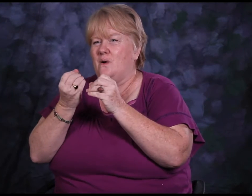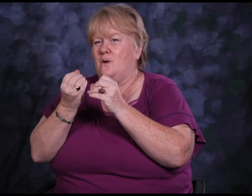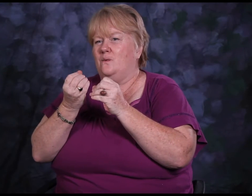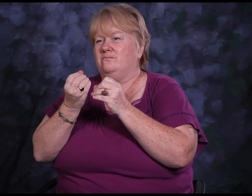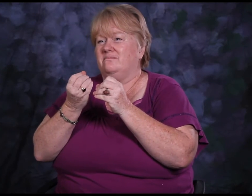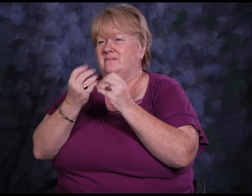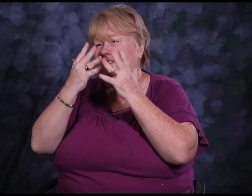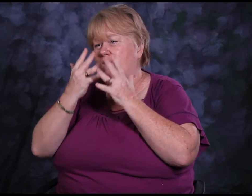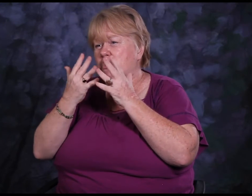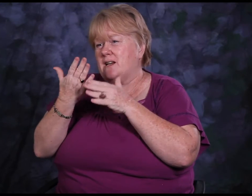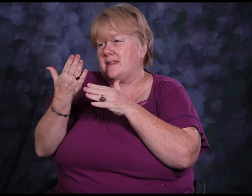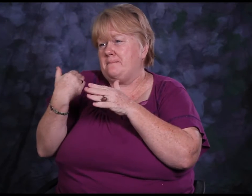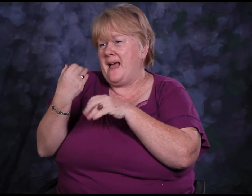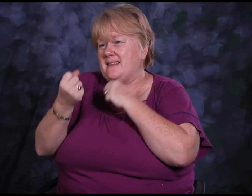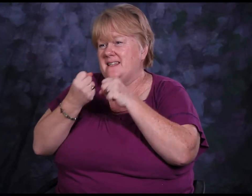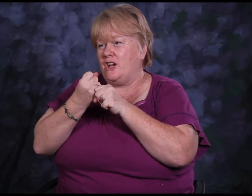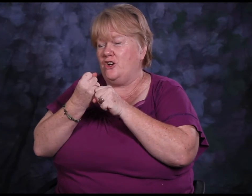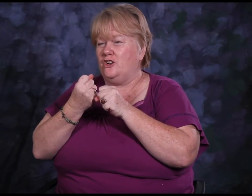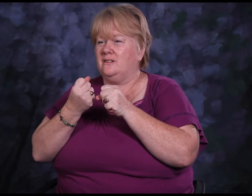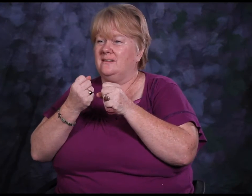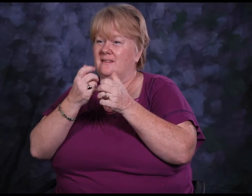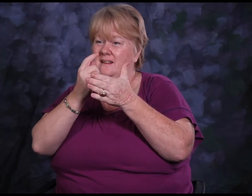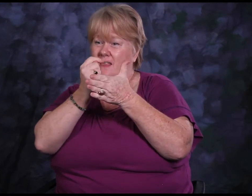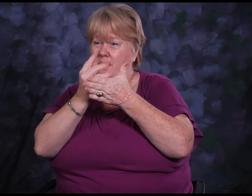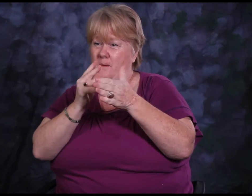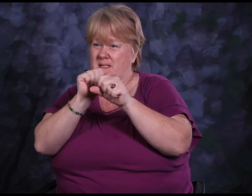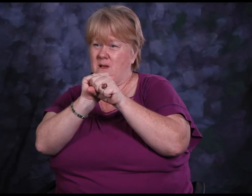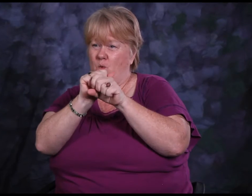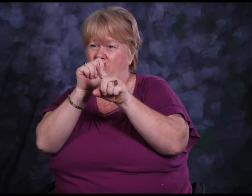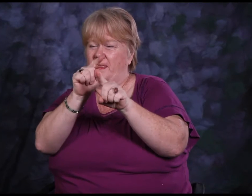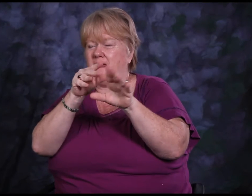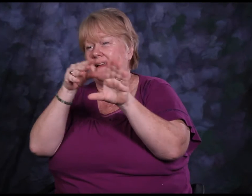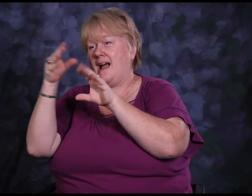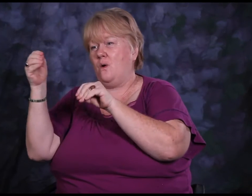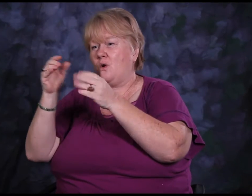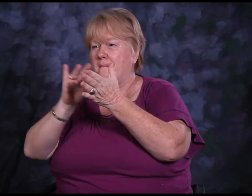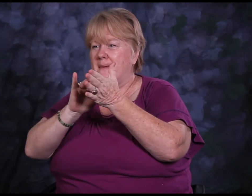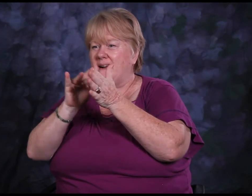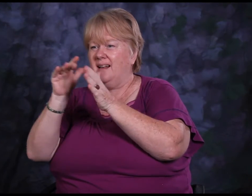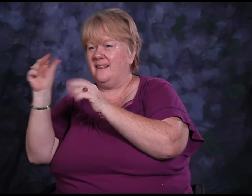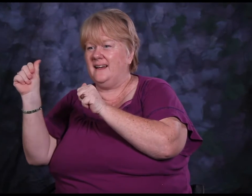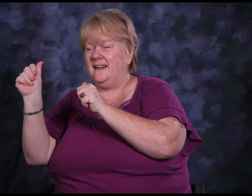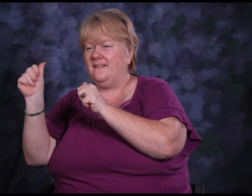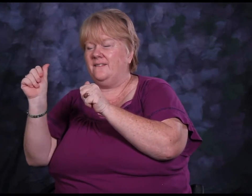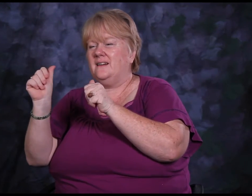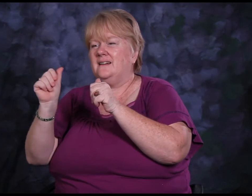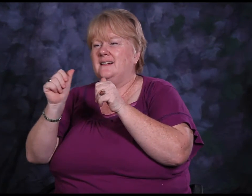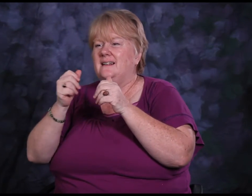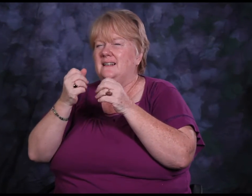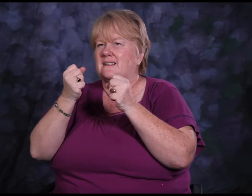Some of my services are limited, in the past year my therapist has been out on medical leave